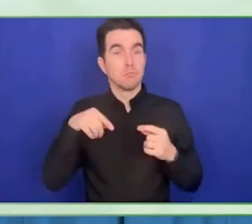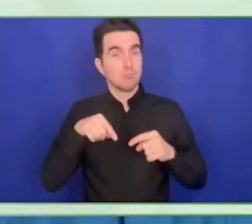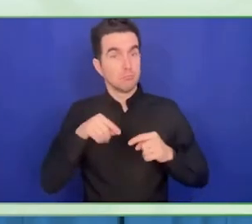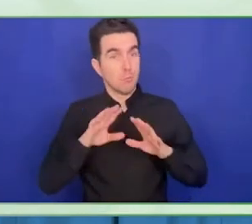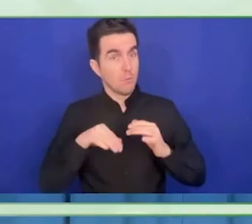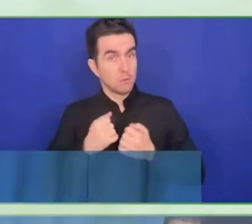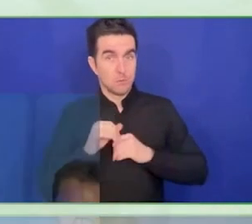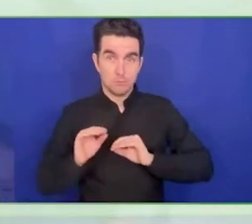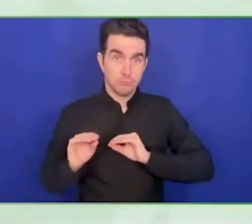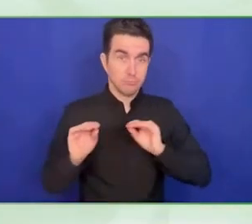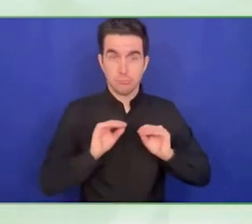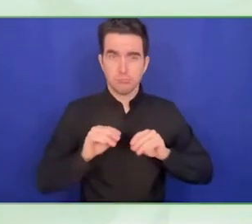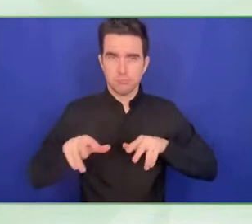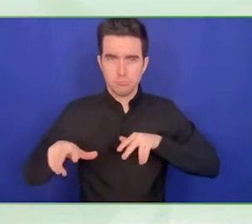Please give her a round of applause.